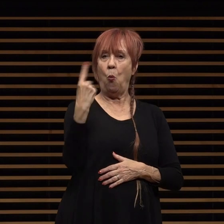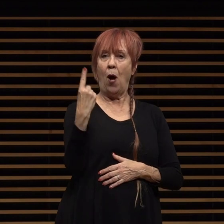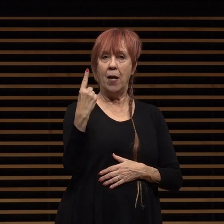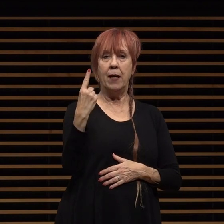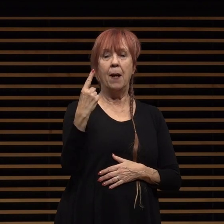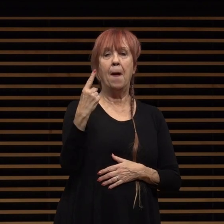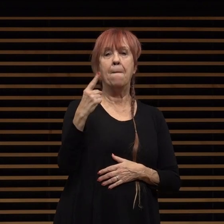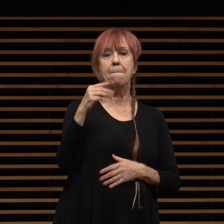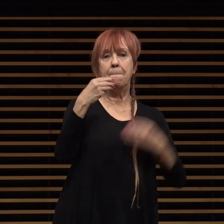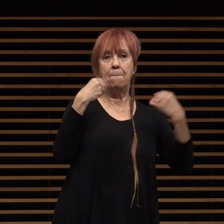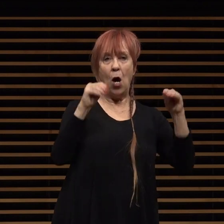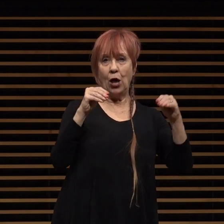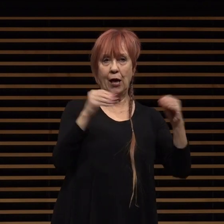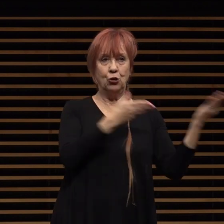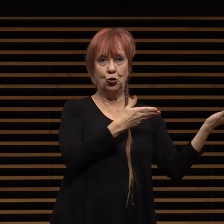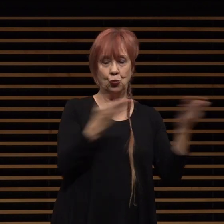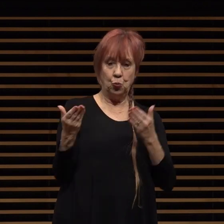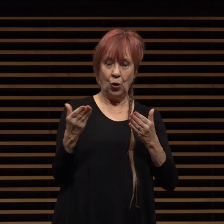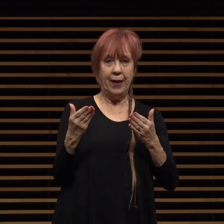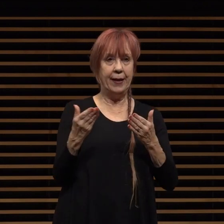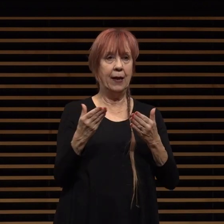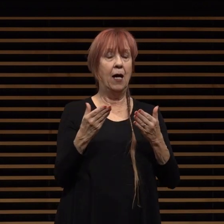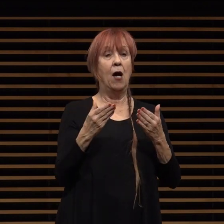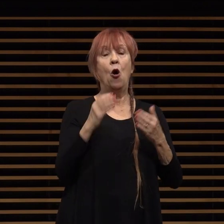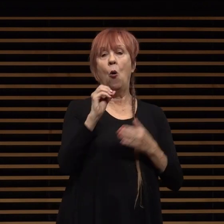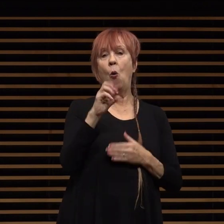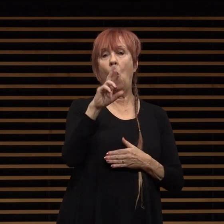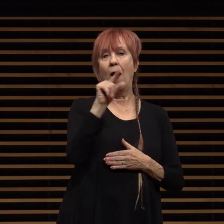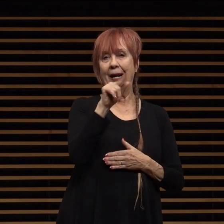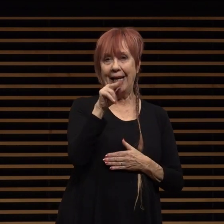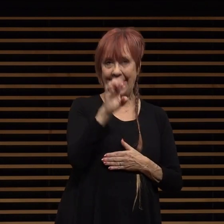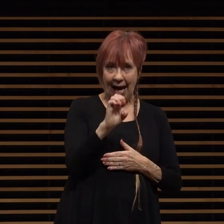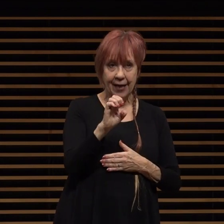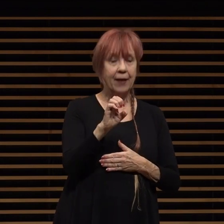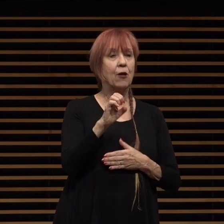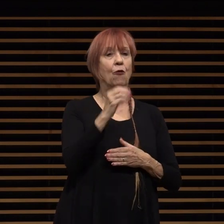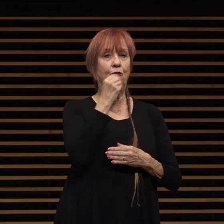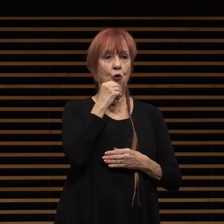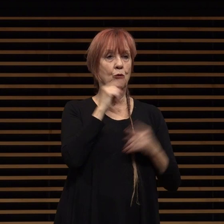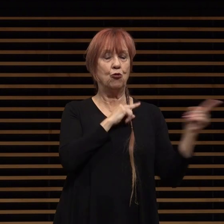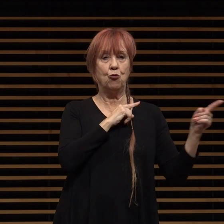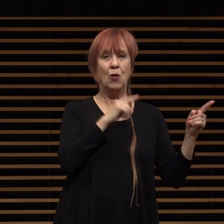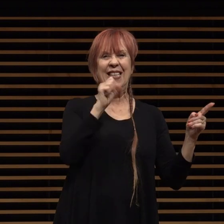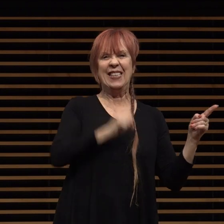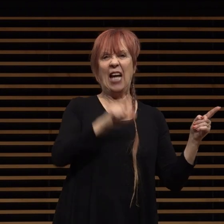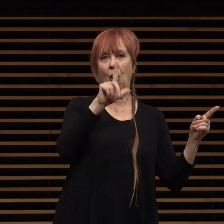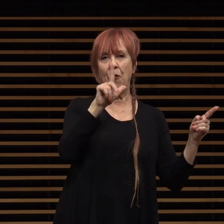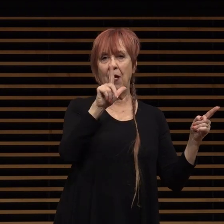and niche locally produced organic food to south lake avenue at the site of the